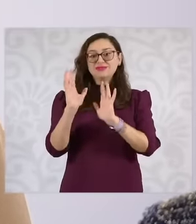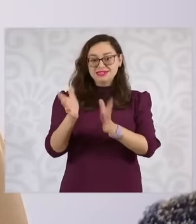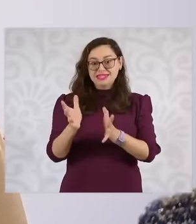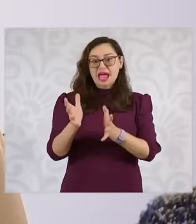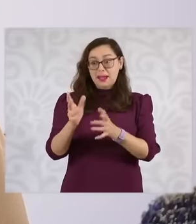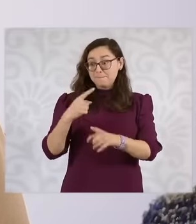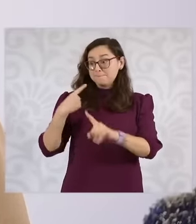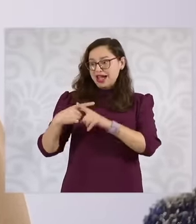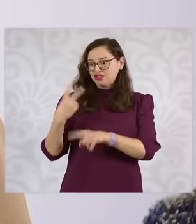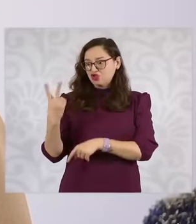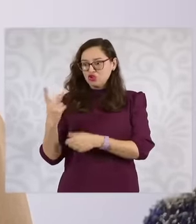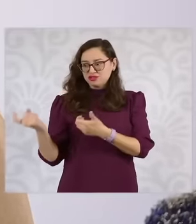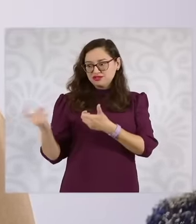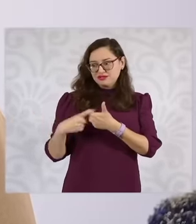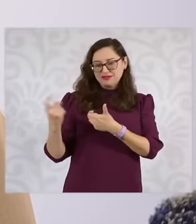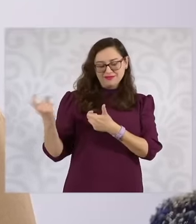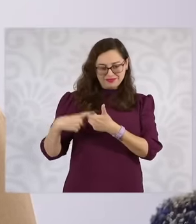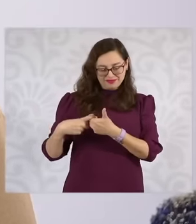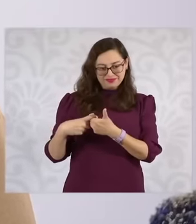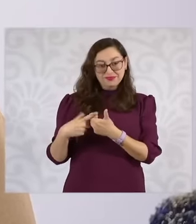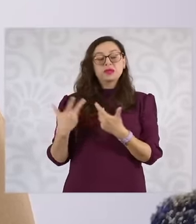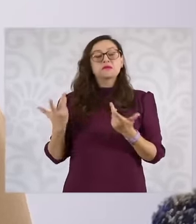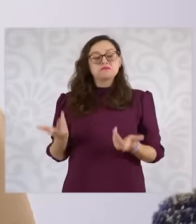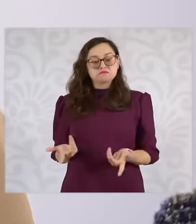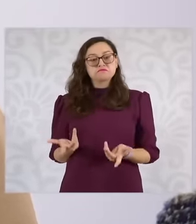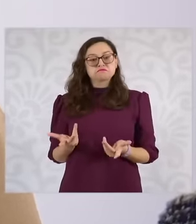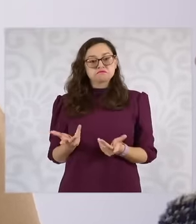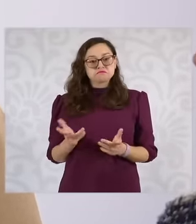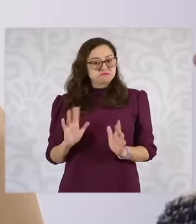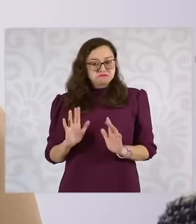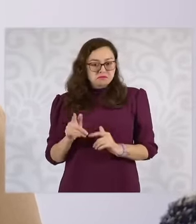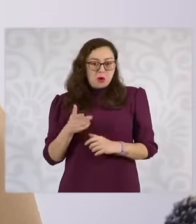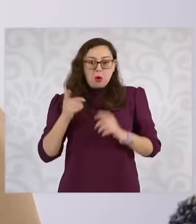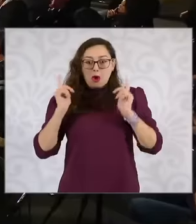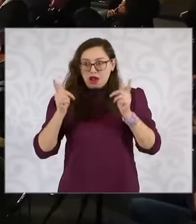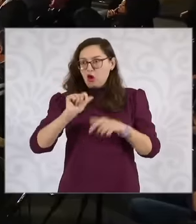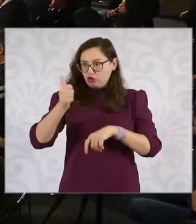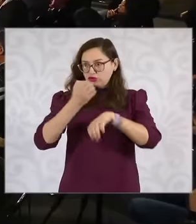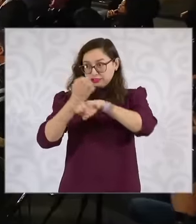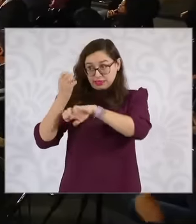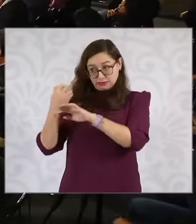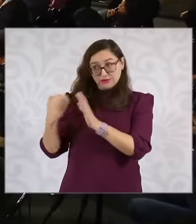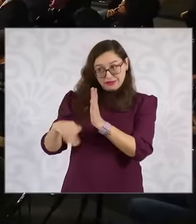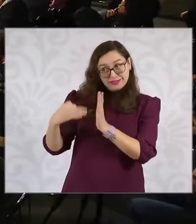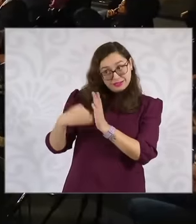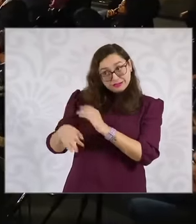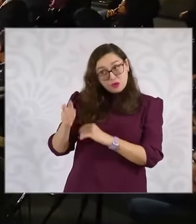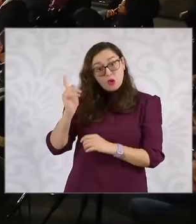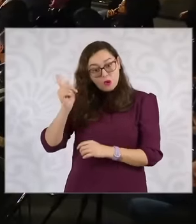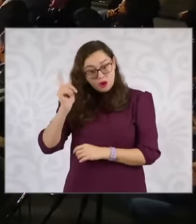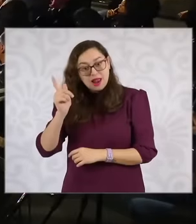two have already been added, which the president has already reported and we hope that Keep adding those who are still missing,